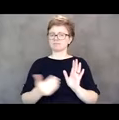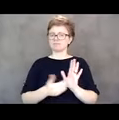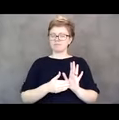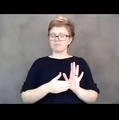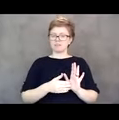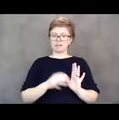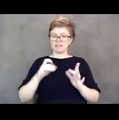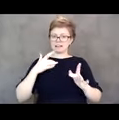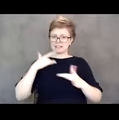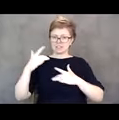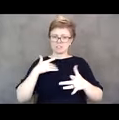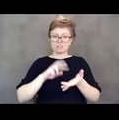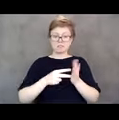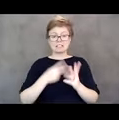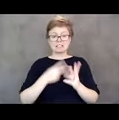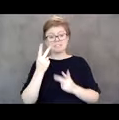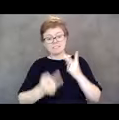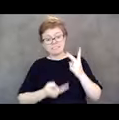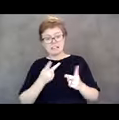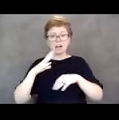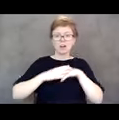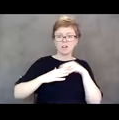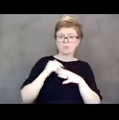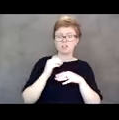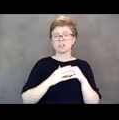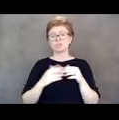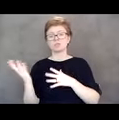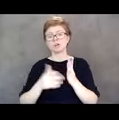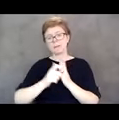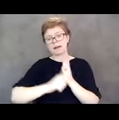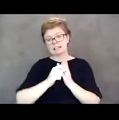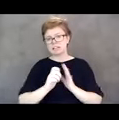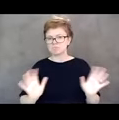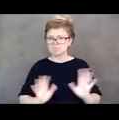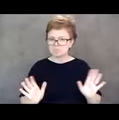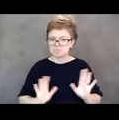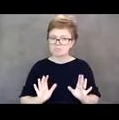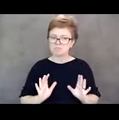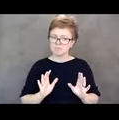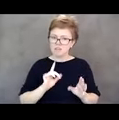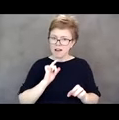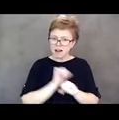visiting and comfort and a People magazine. It was about her ability to carry out her activities of daily life.